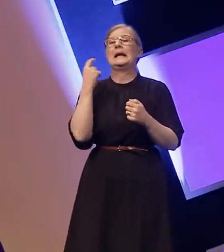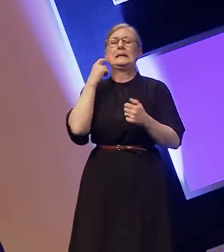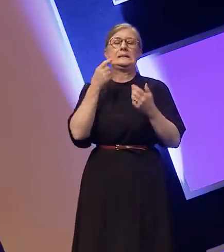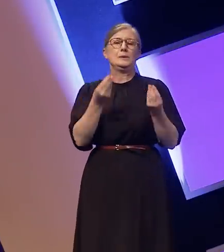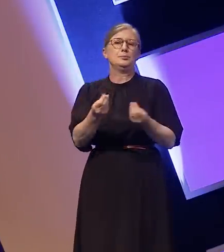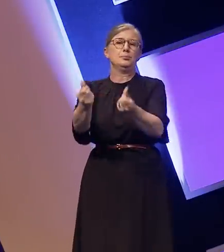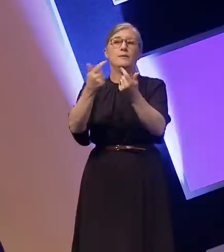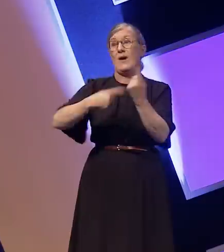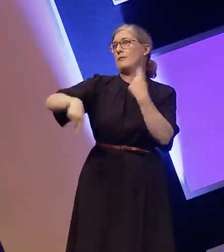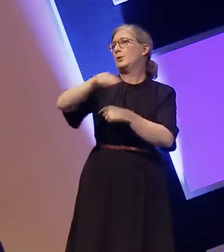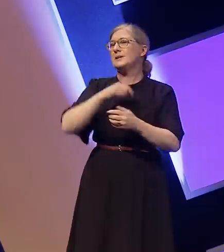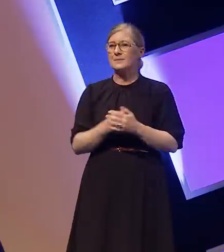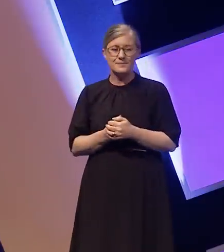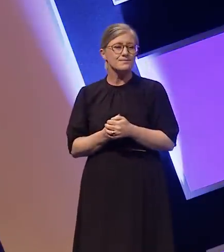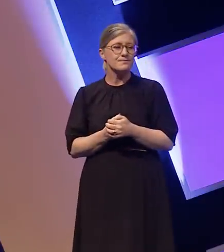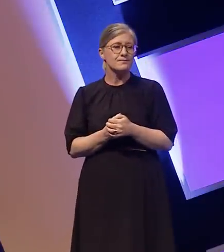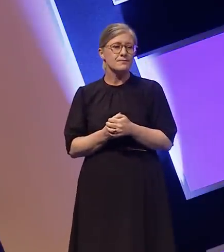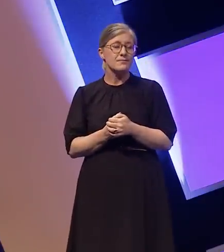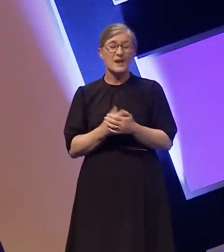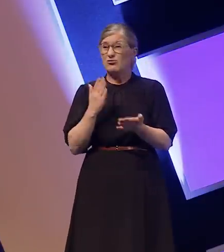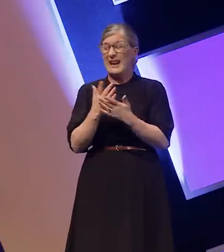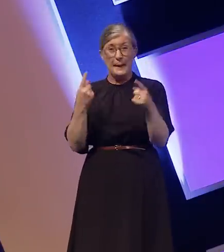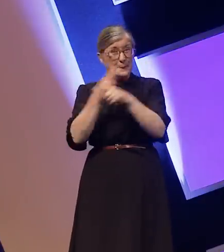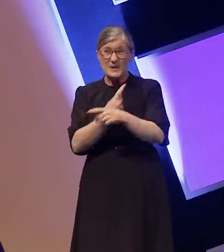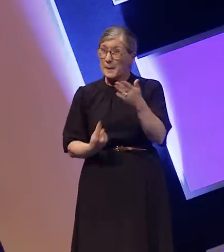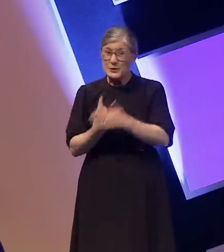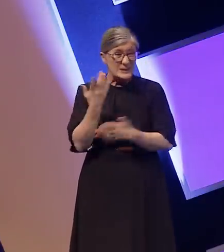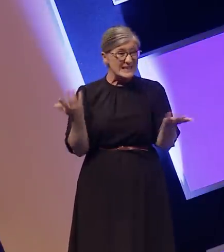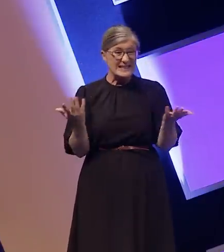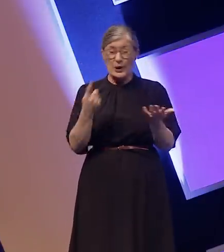opportunity to create something beautiful if only they'd been willing to put in the work.